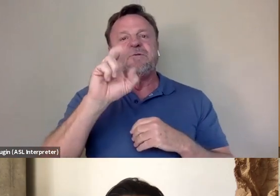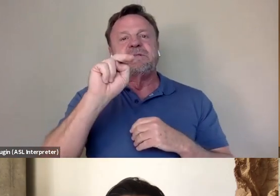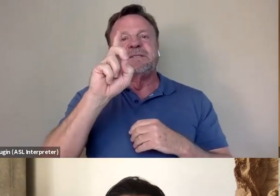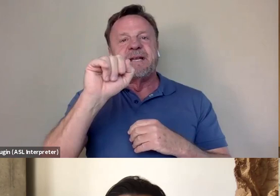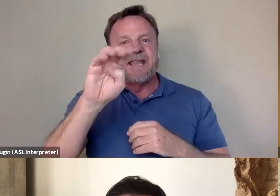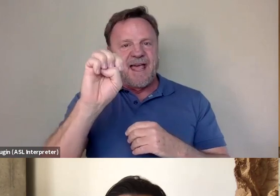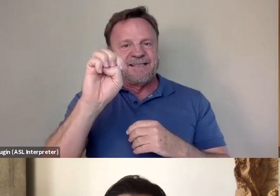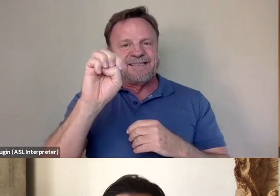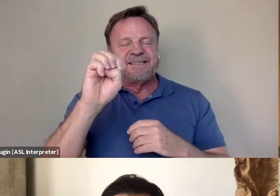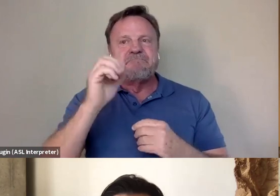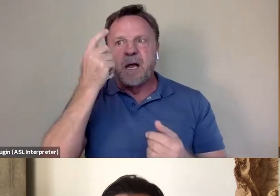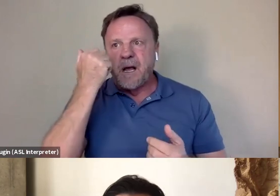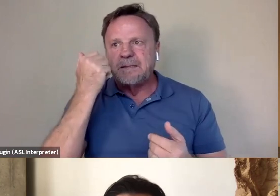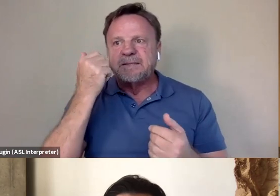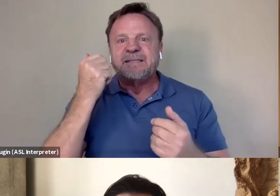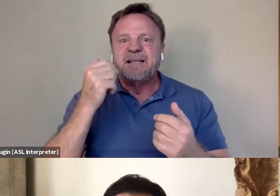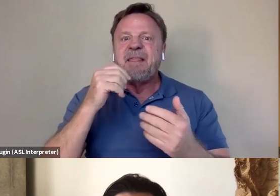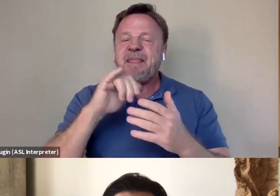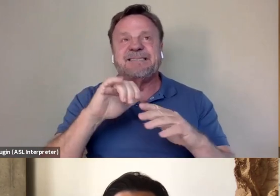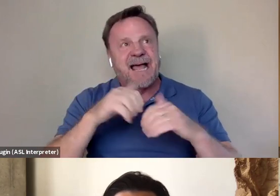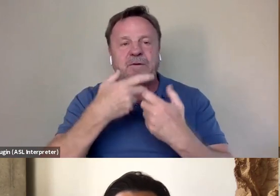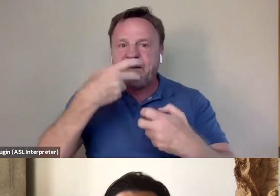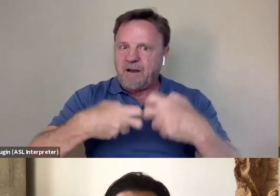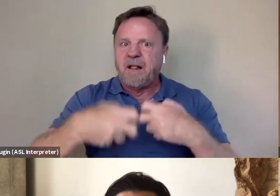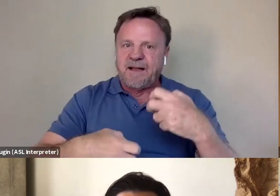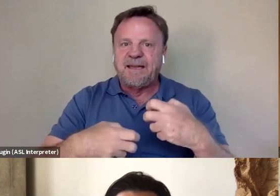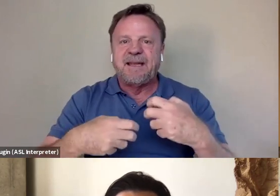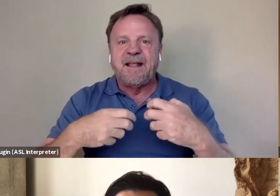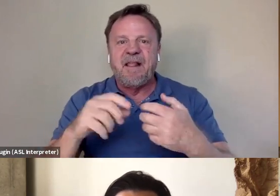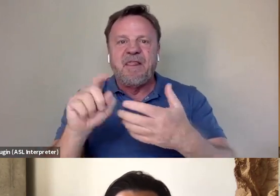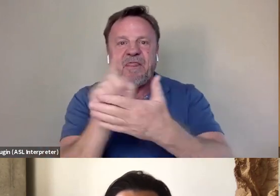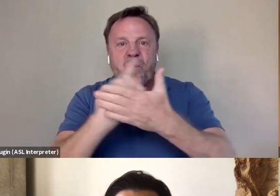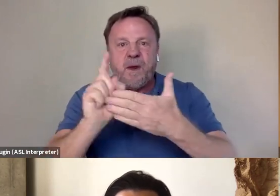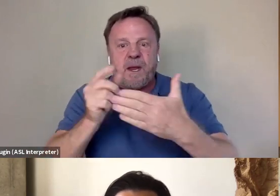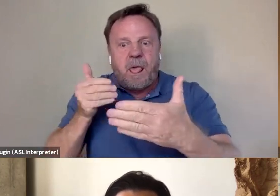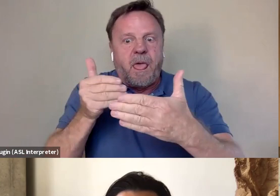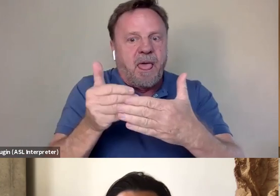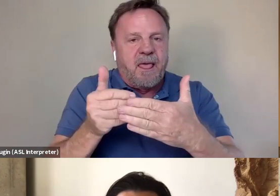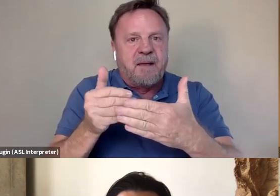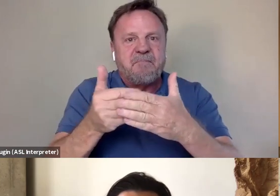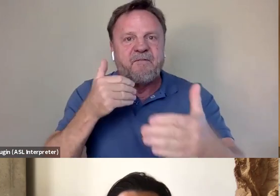and this is kind of how hairy it was, you know, even in the week running up to Sundance, you know, we're still trying to get permissions,